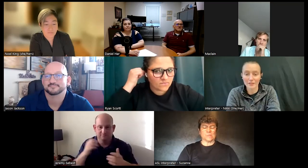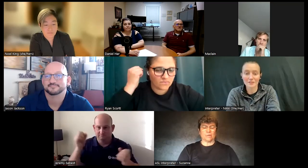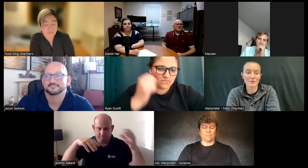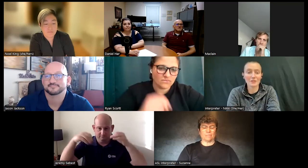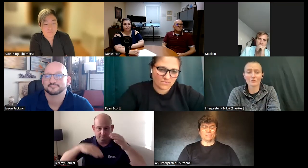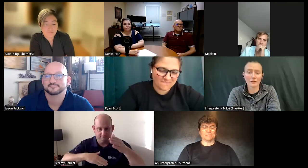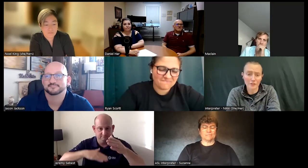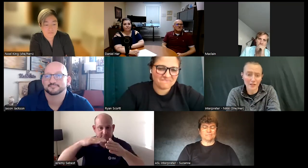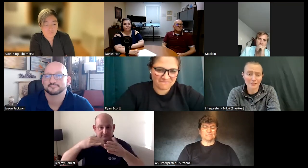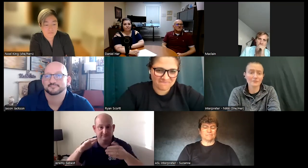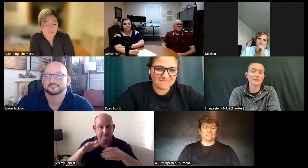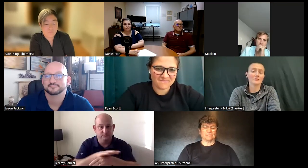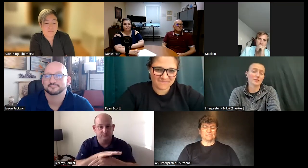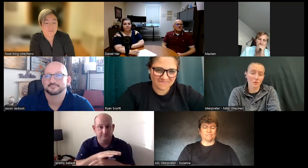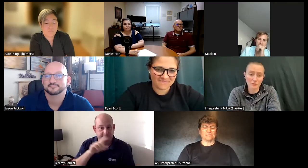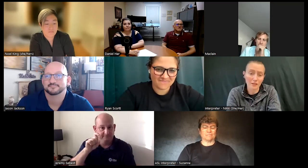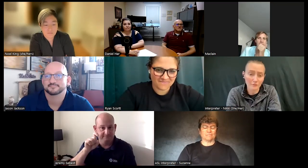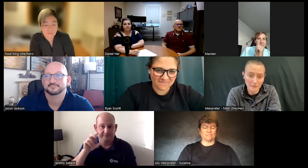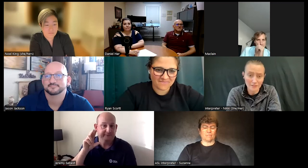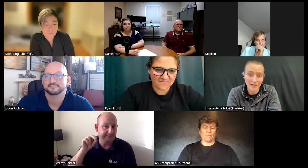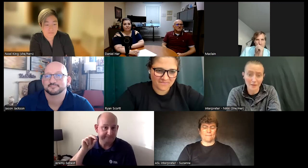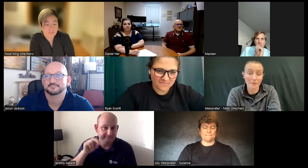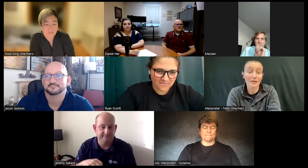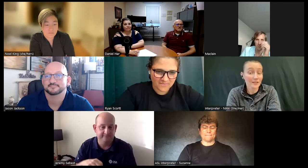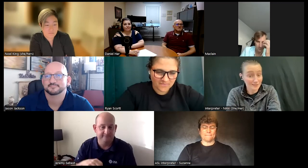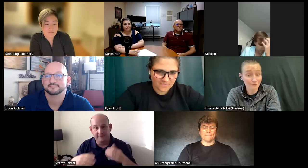things maybe your favorite activities and smaller life events that happen is